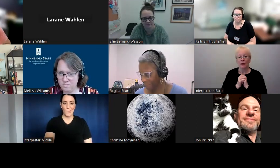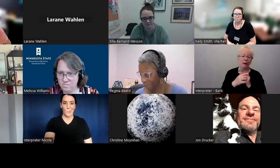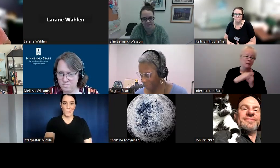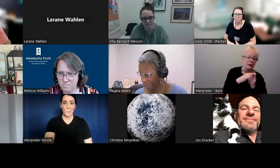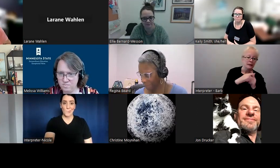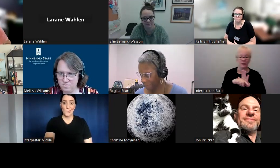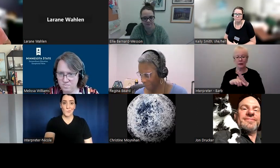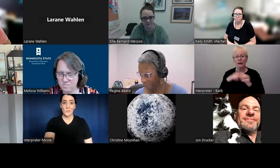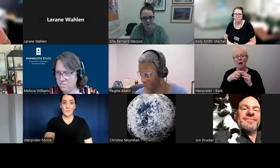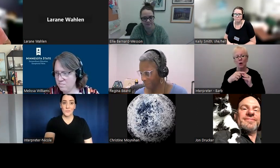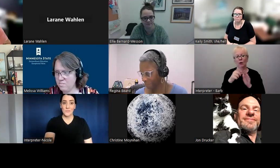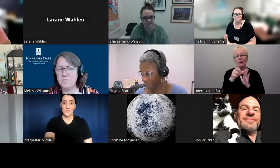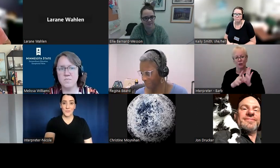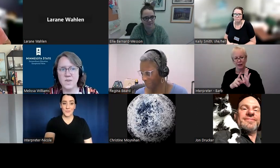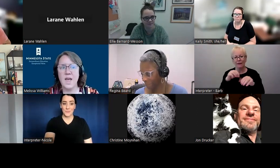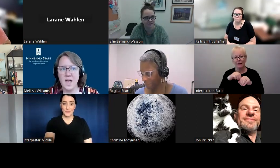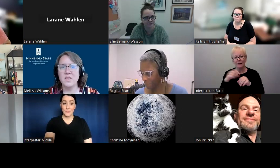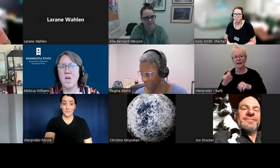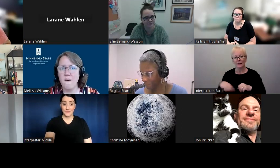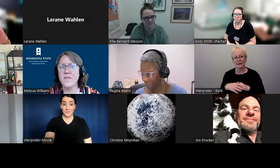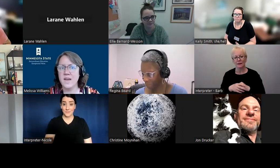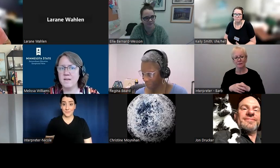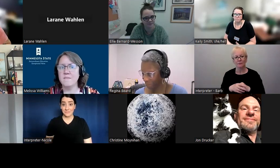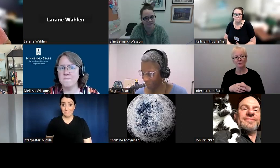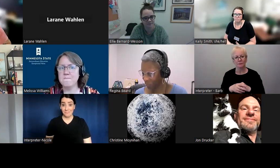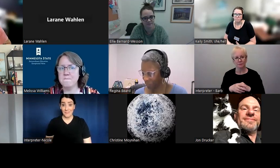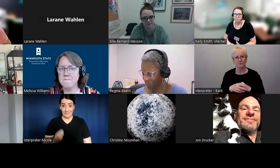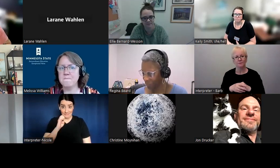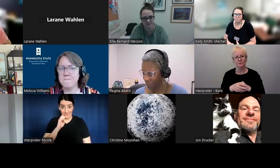that they've had in Texas.